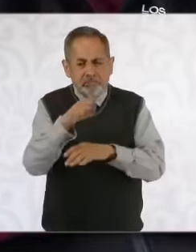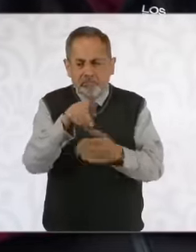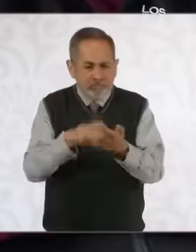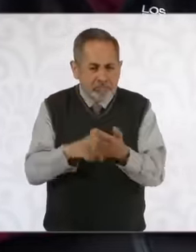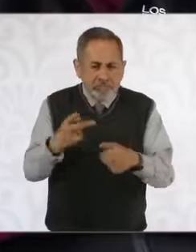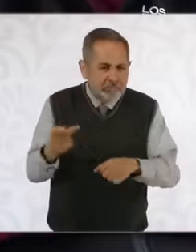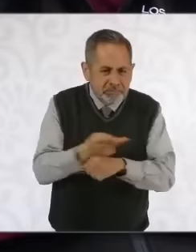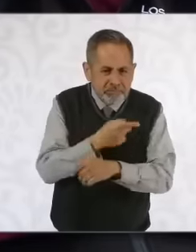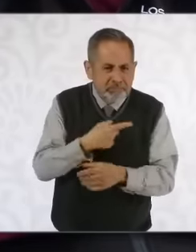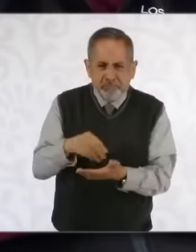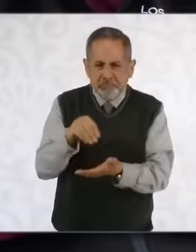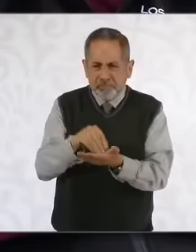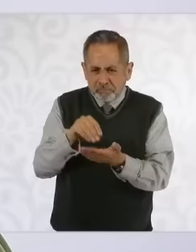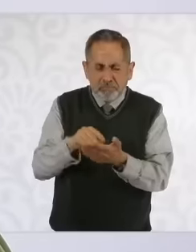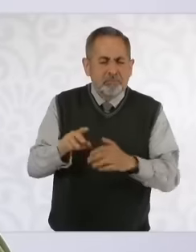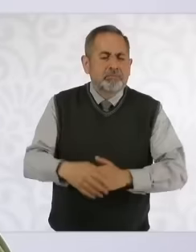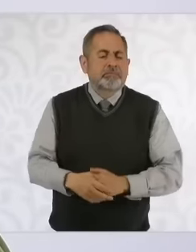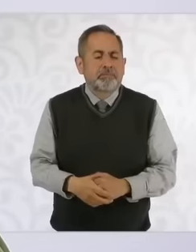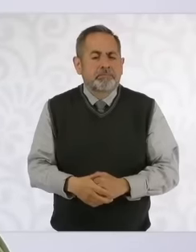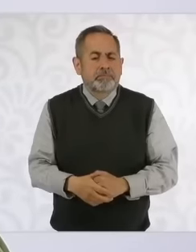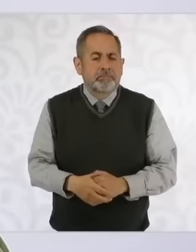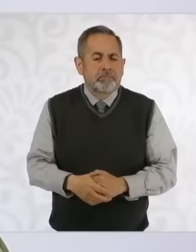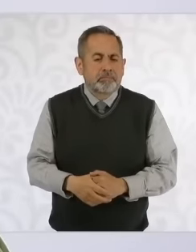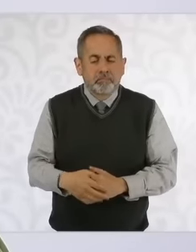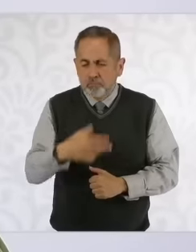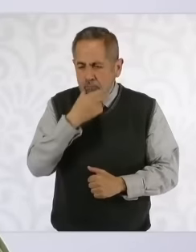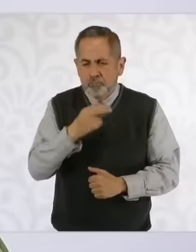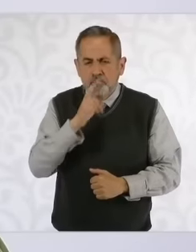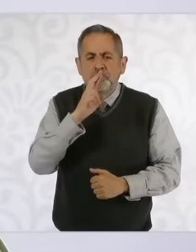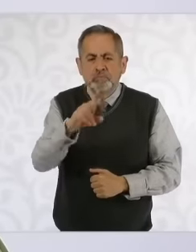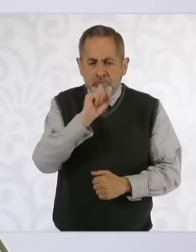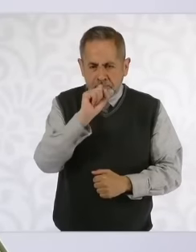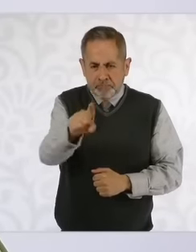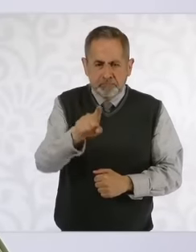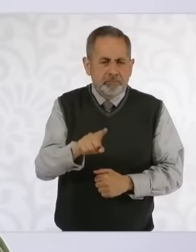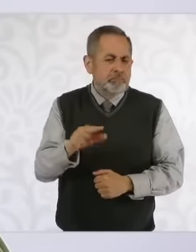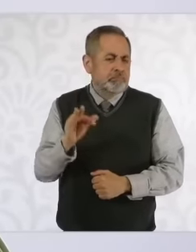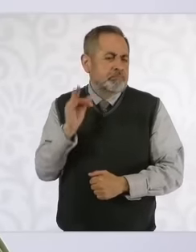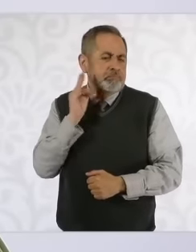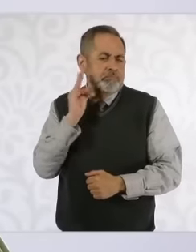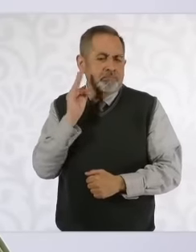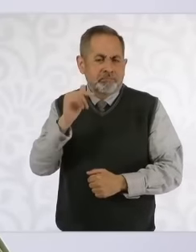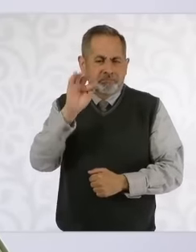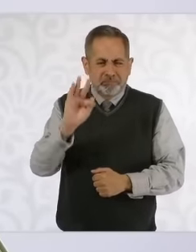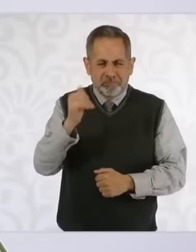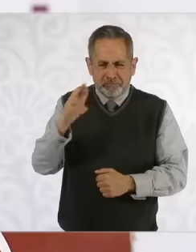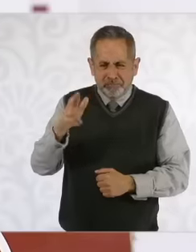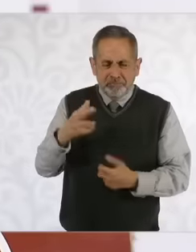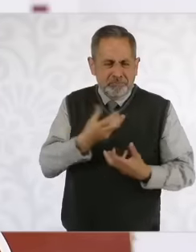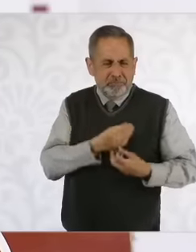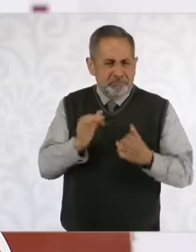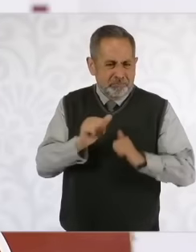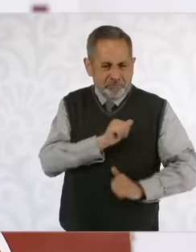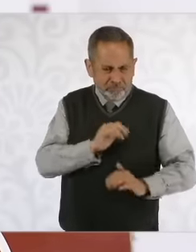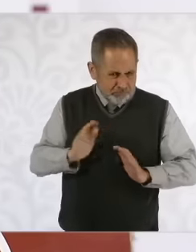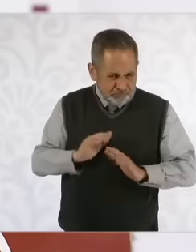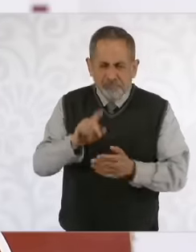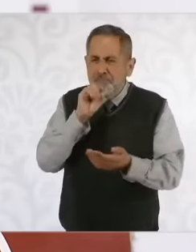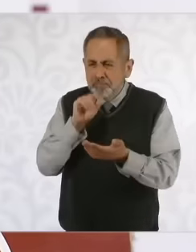the case is followed also and the Attorney General's Office of Military Justice because precisely in all